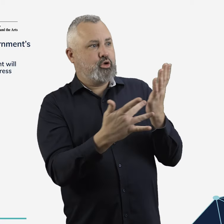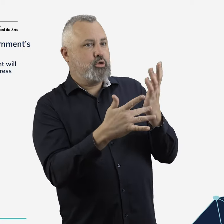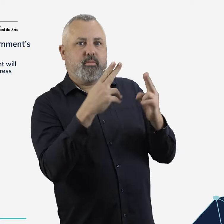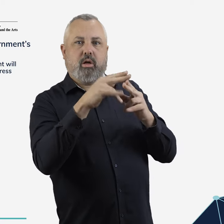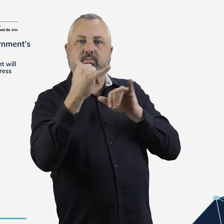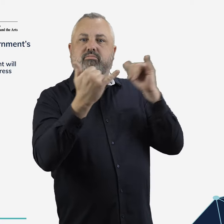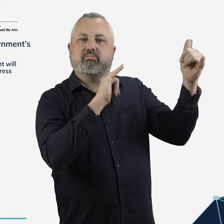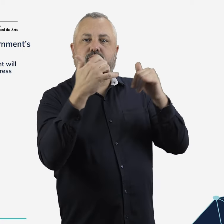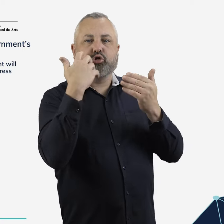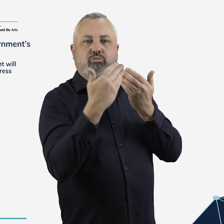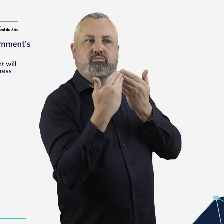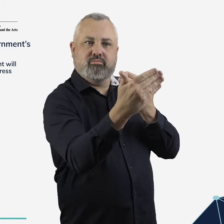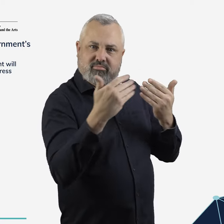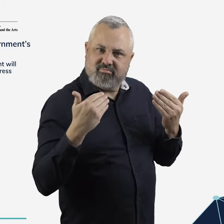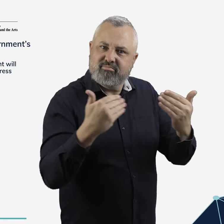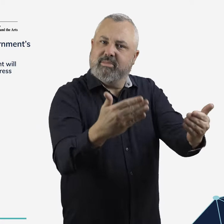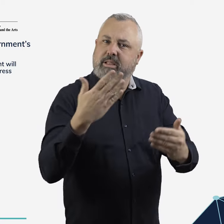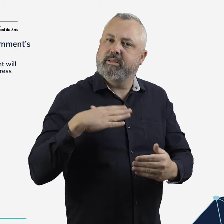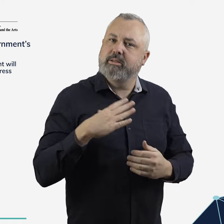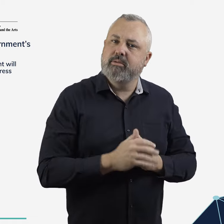support the introduction of new aviation technologies.